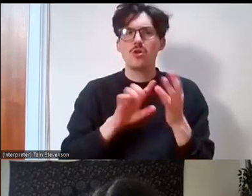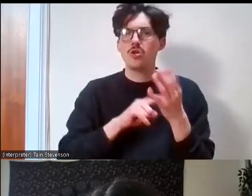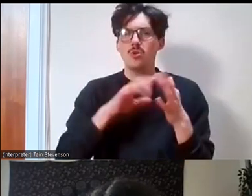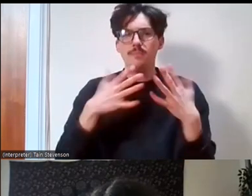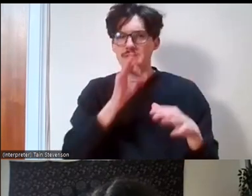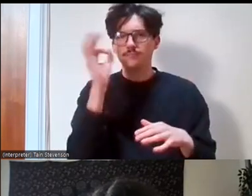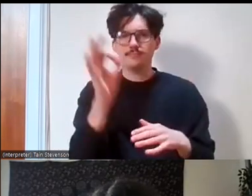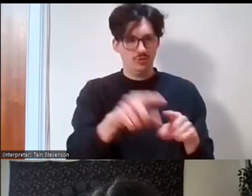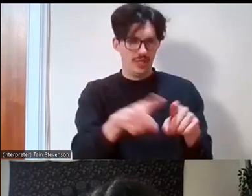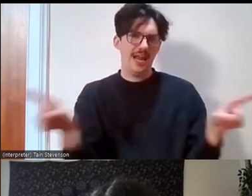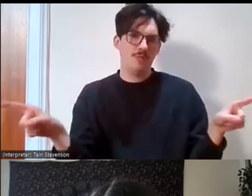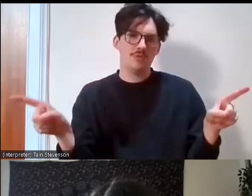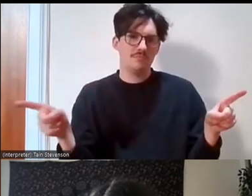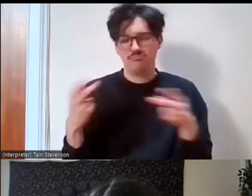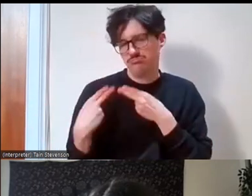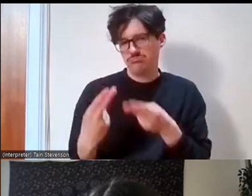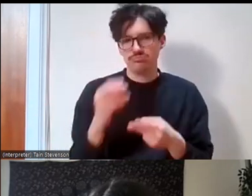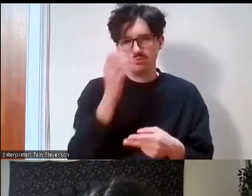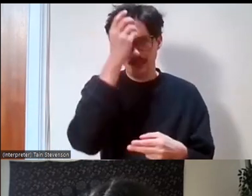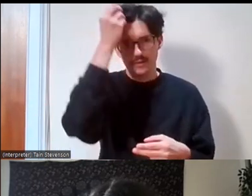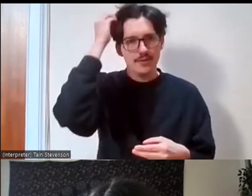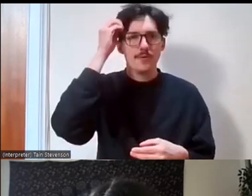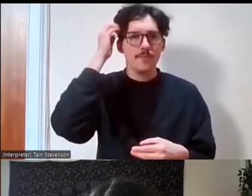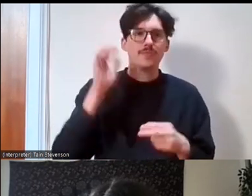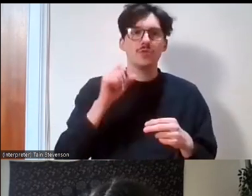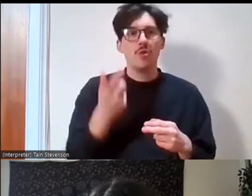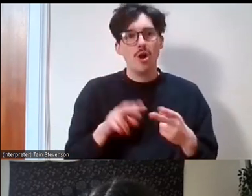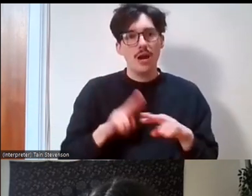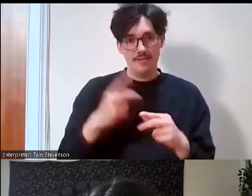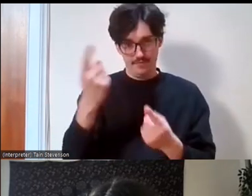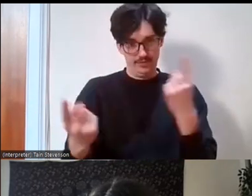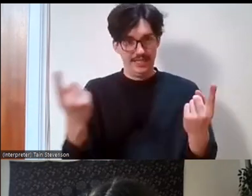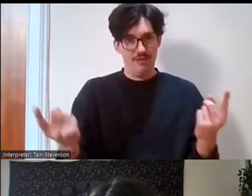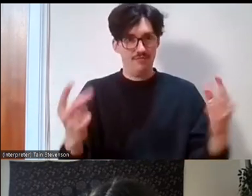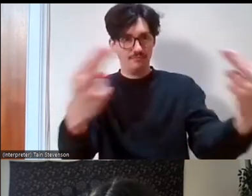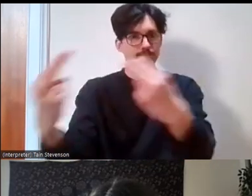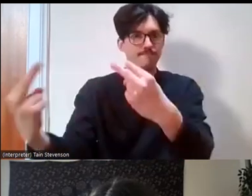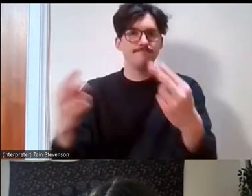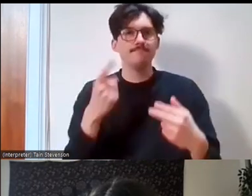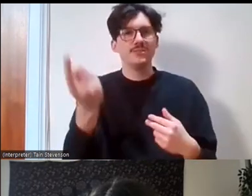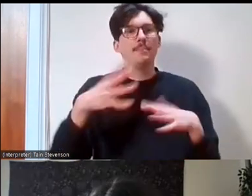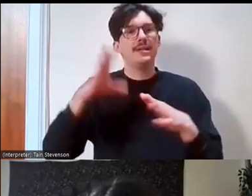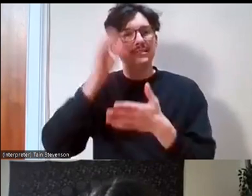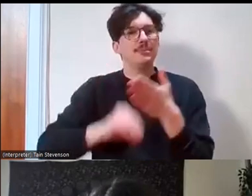in the panel, but also if you're in the room and you've got experience in this then please also put